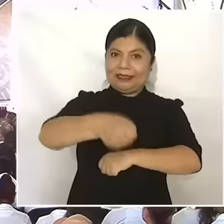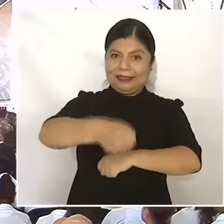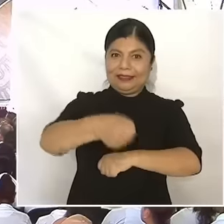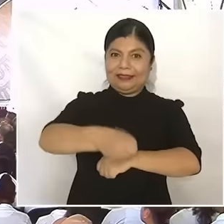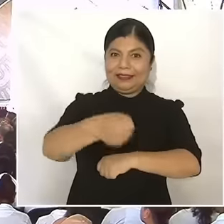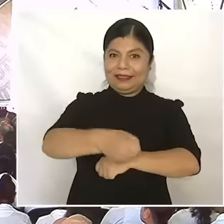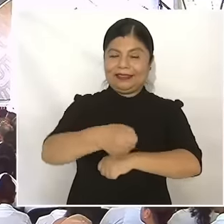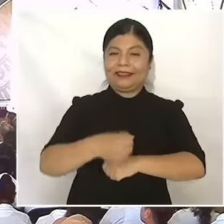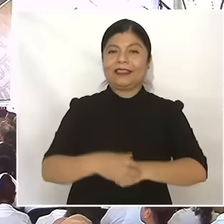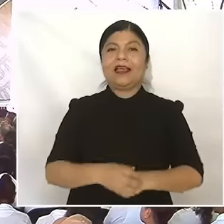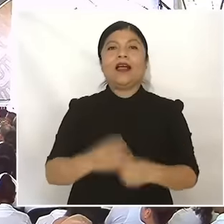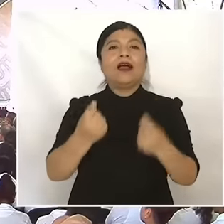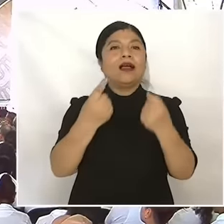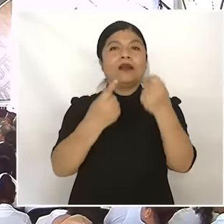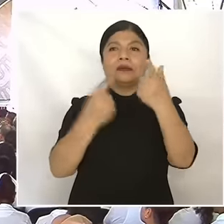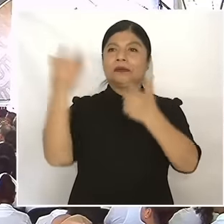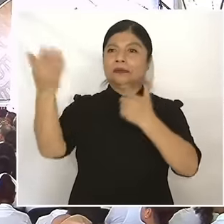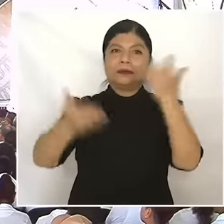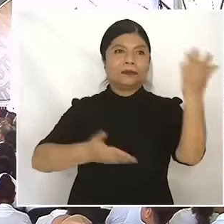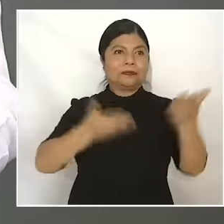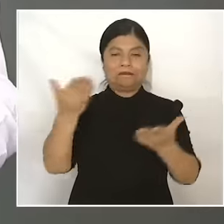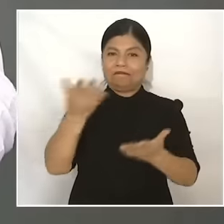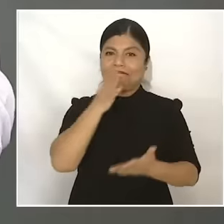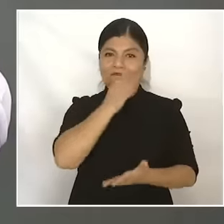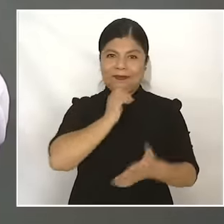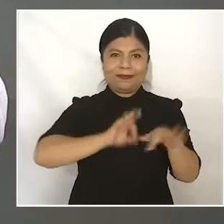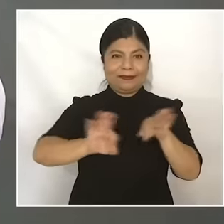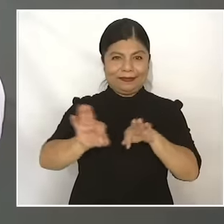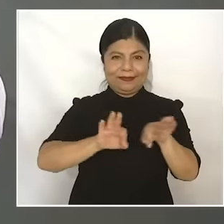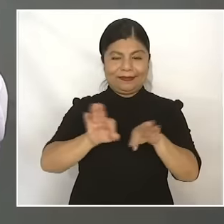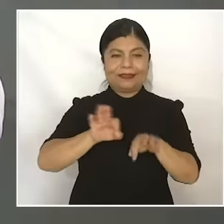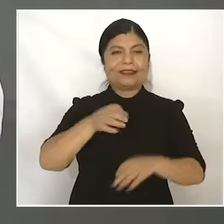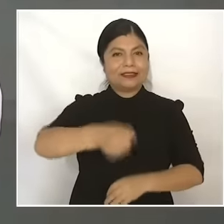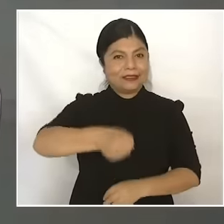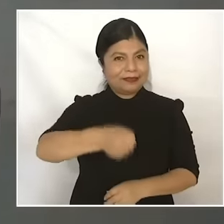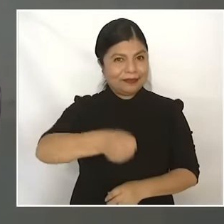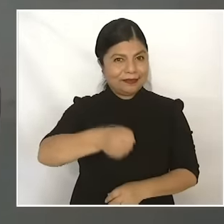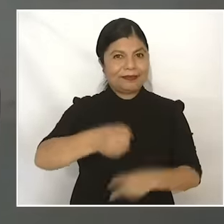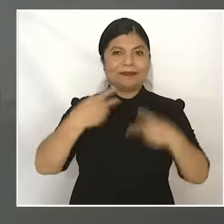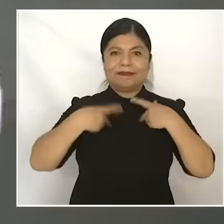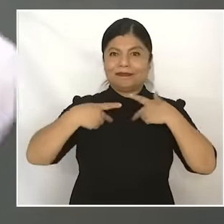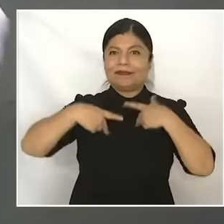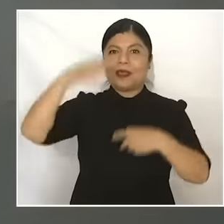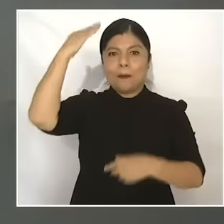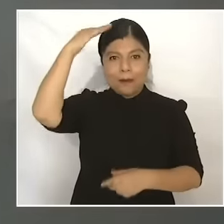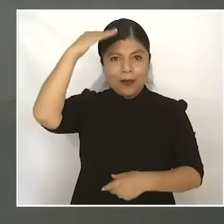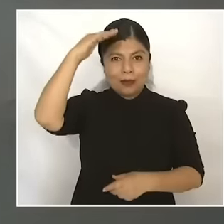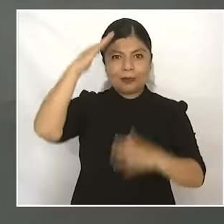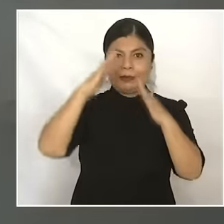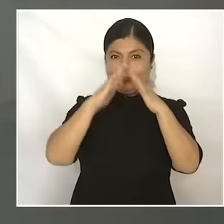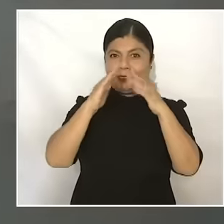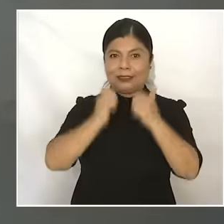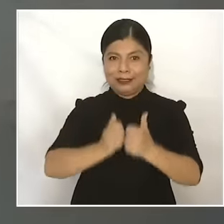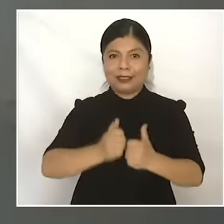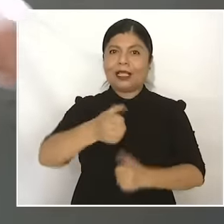couldn't come because they are working and the people older than those are the ones who